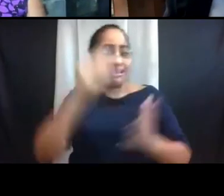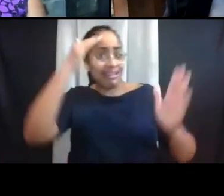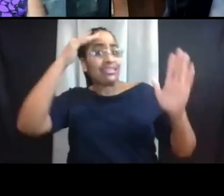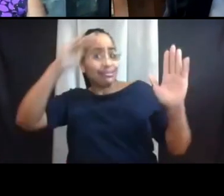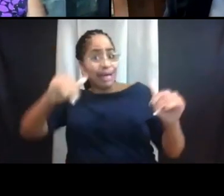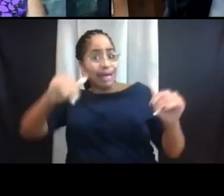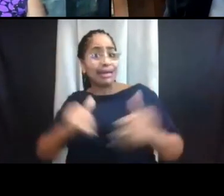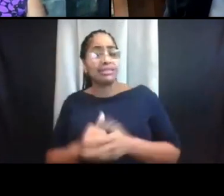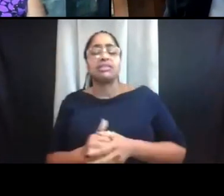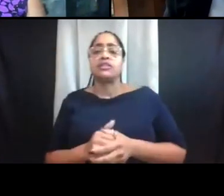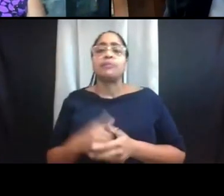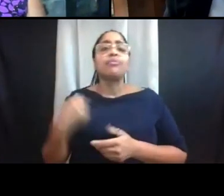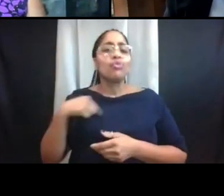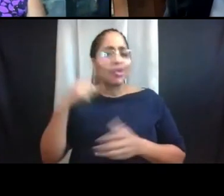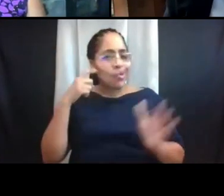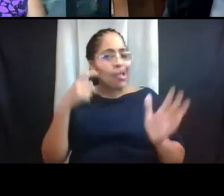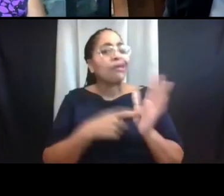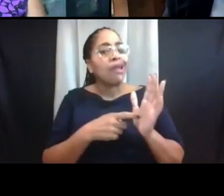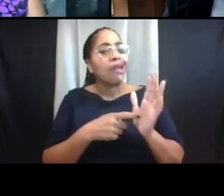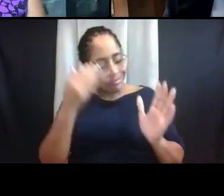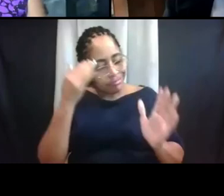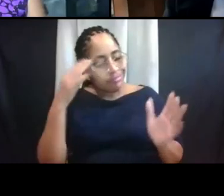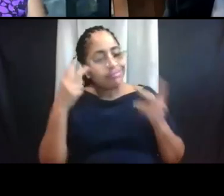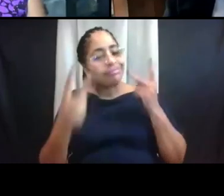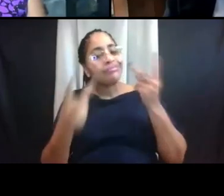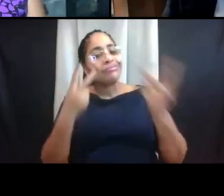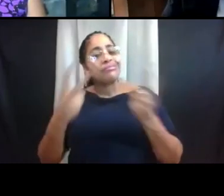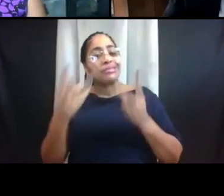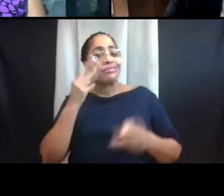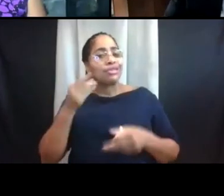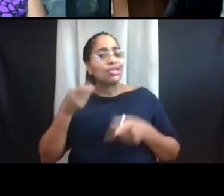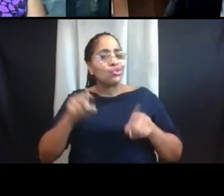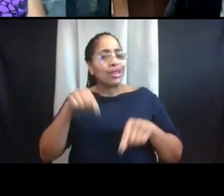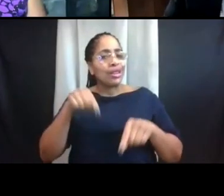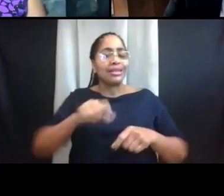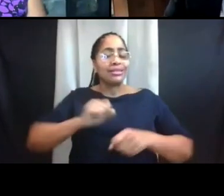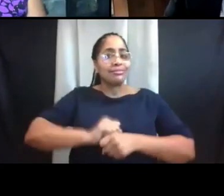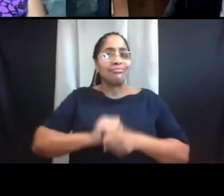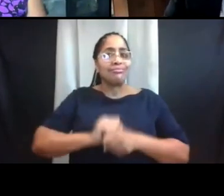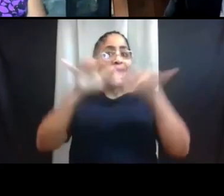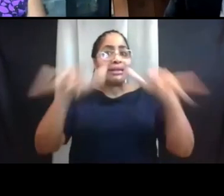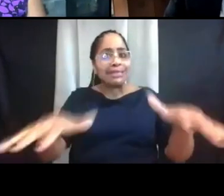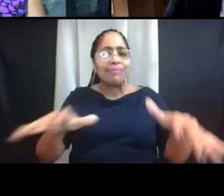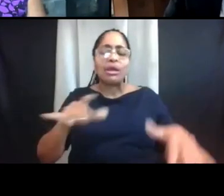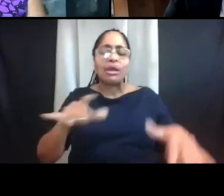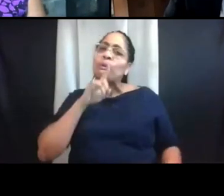We recognize that the experience during the pandemic has been challenging and a sacrifice for everyone involved: